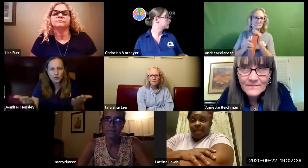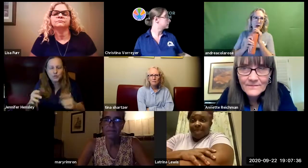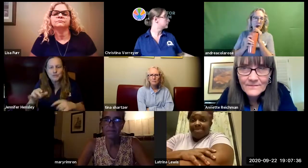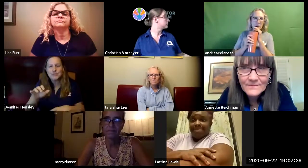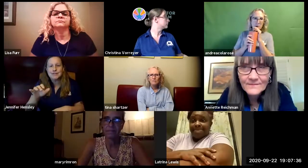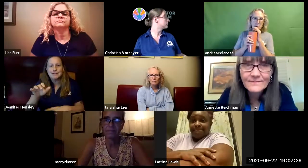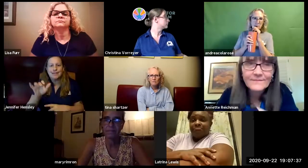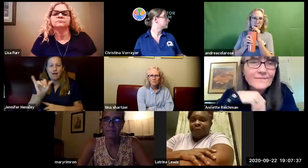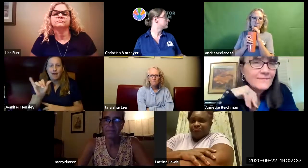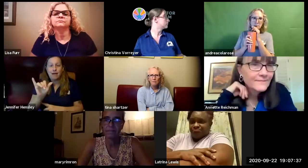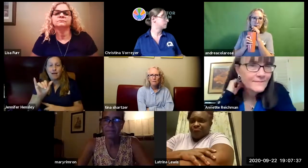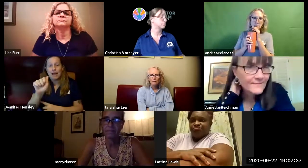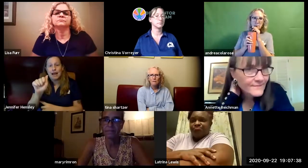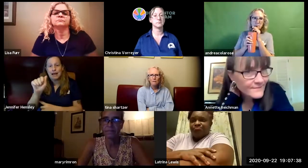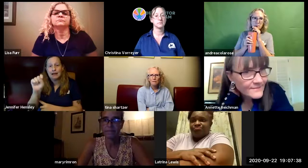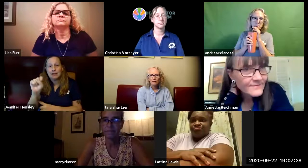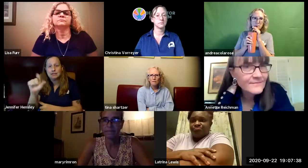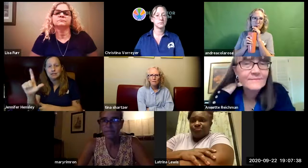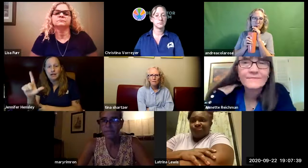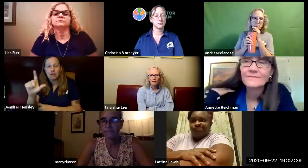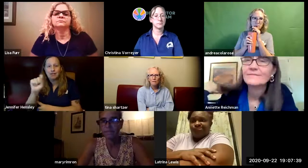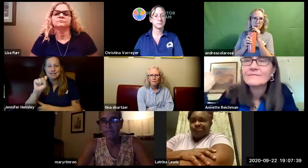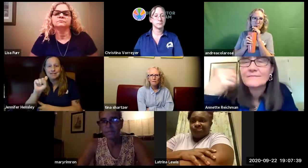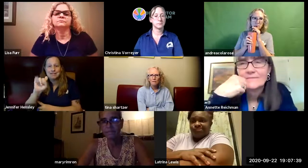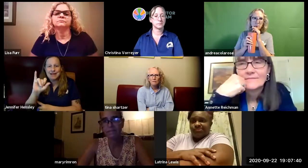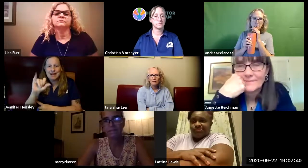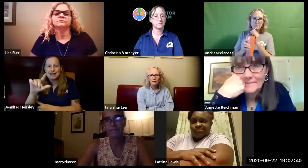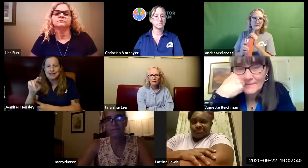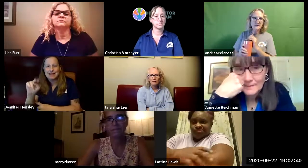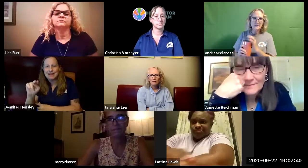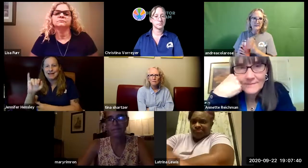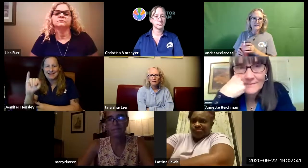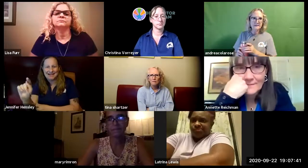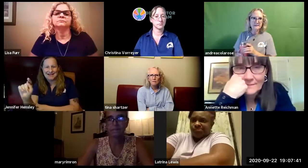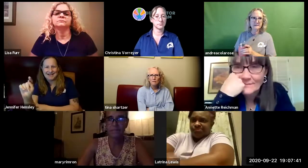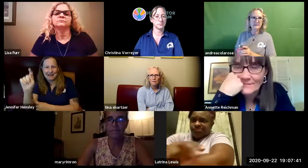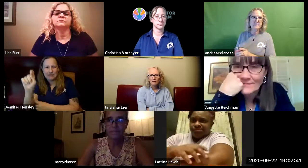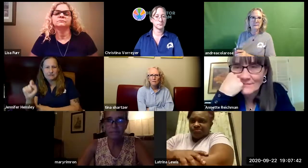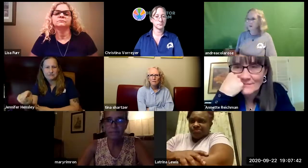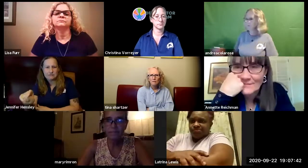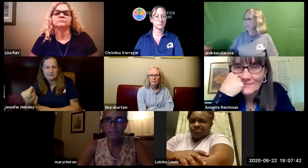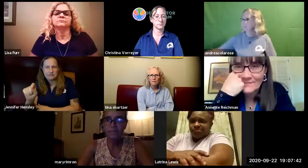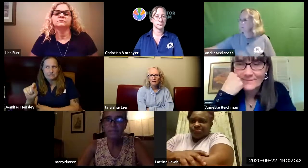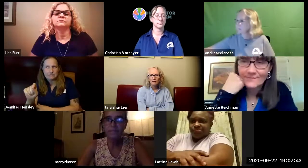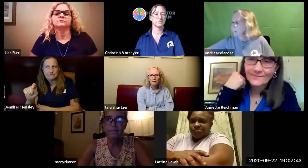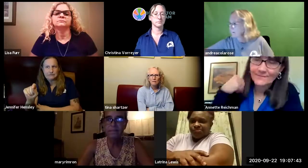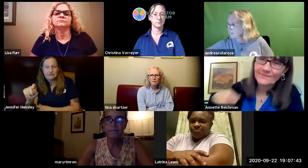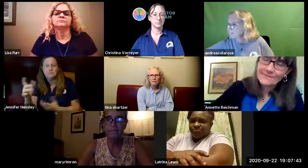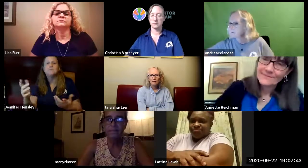family friendly learning resources